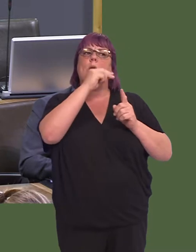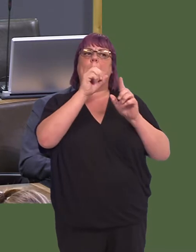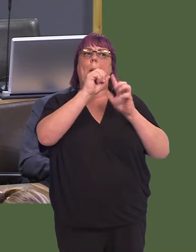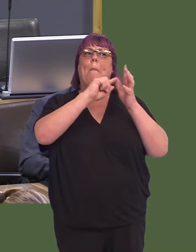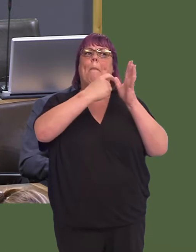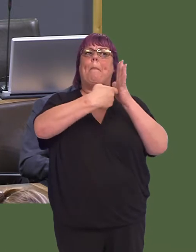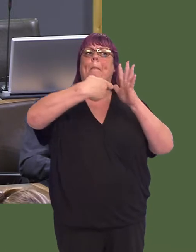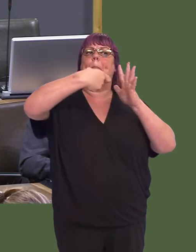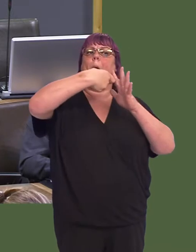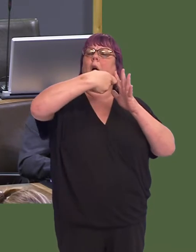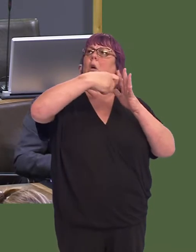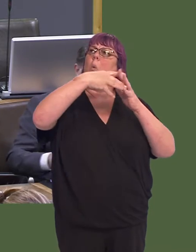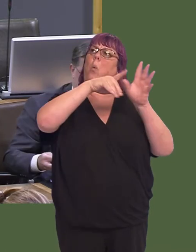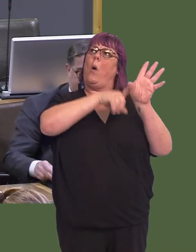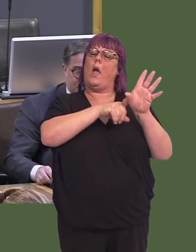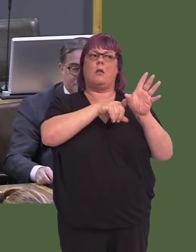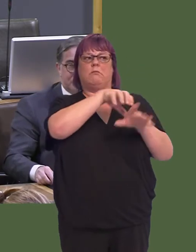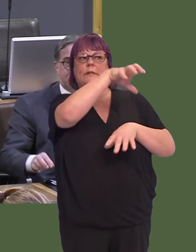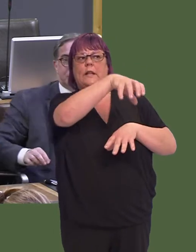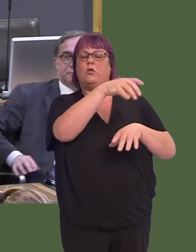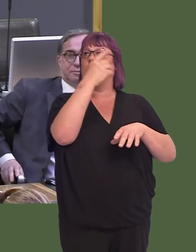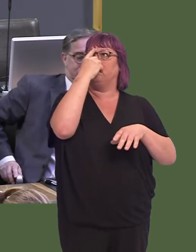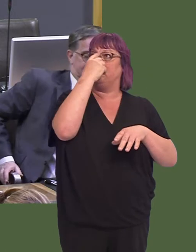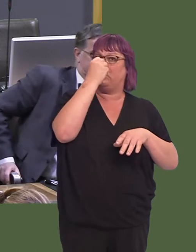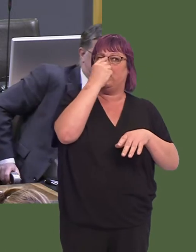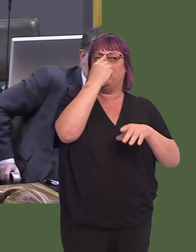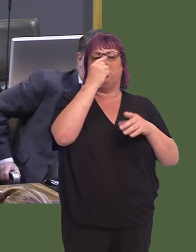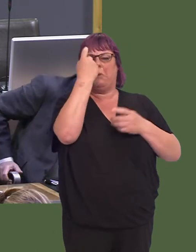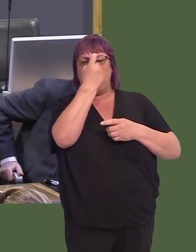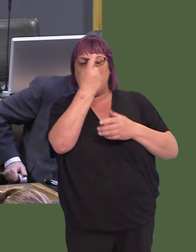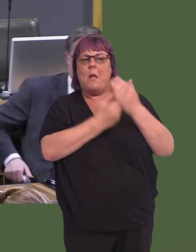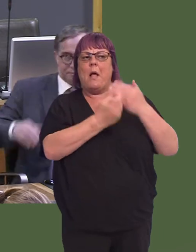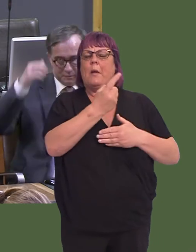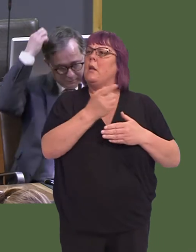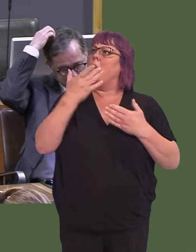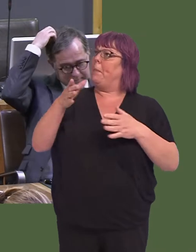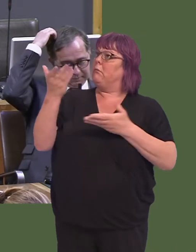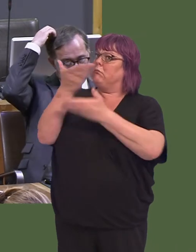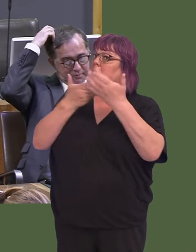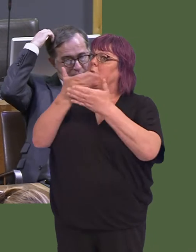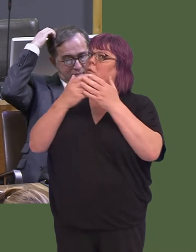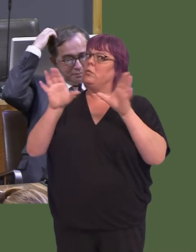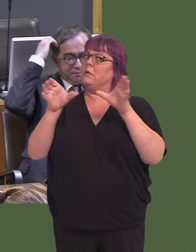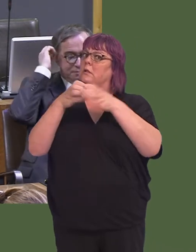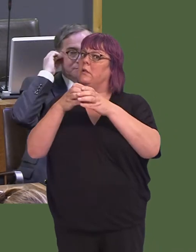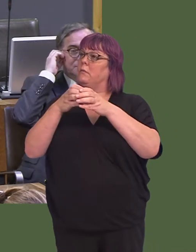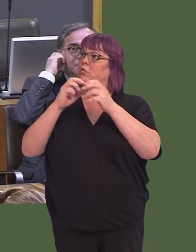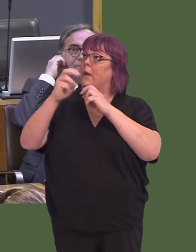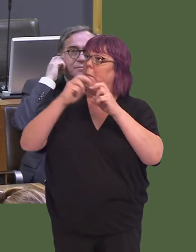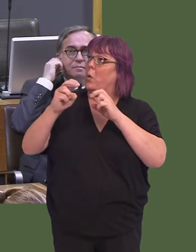forward 'at pace', just to quote him. And with that in mind, what discussions are you holding with the Wales Office and the Department for Transport about this idea?